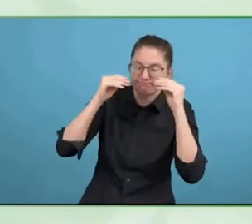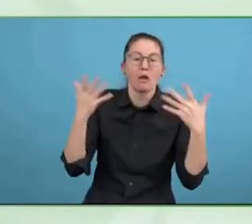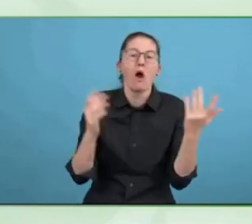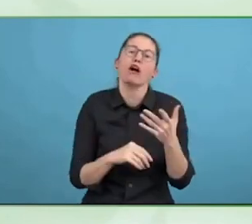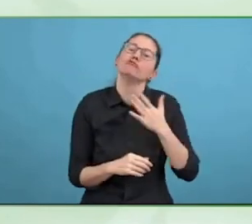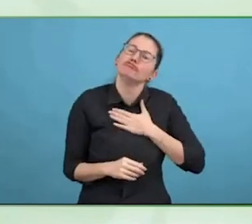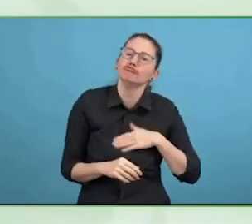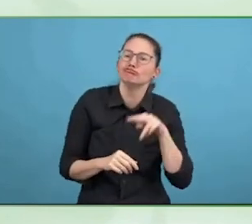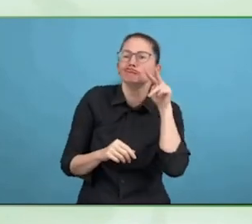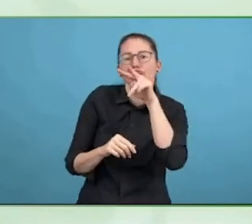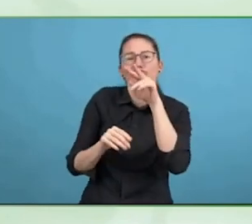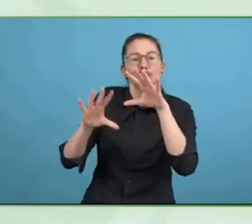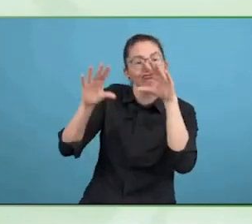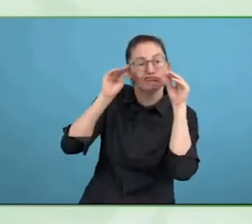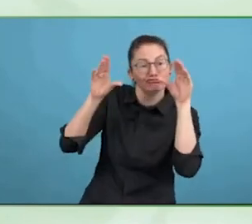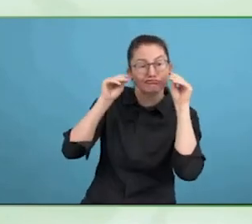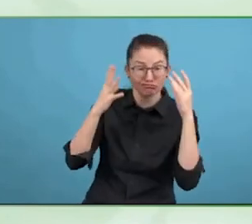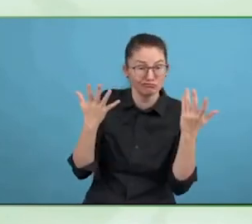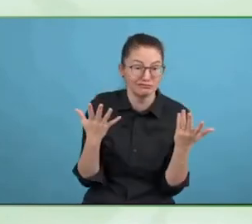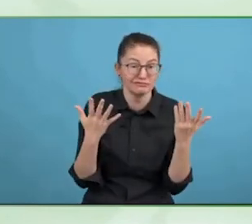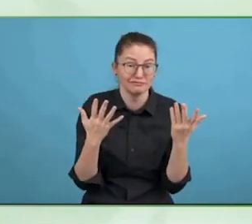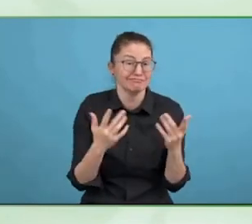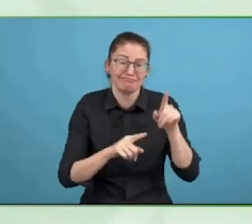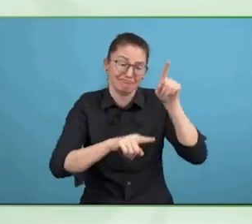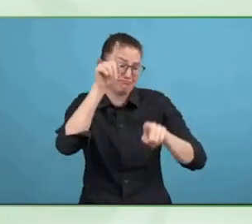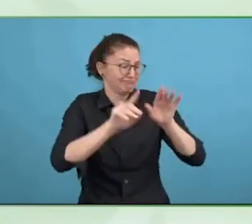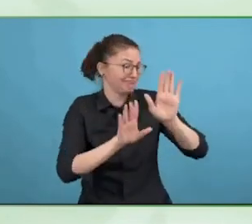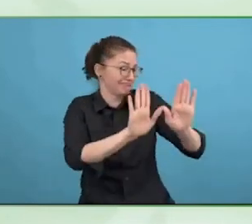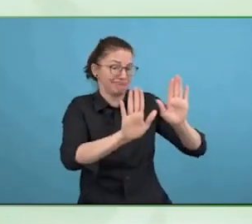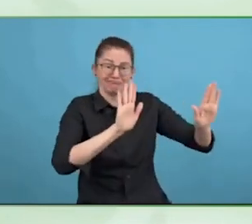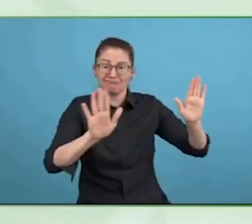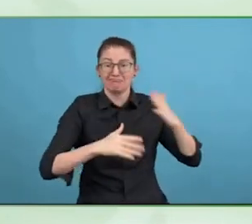When it comes to some of the trends, I will highlight a couple before we go deeper.